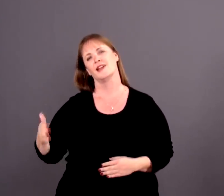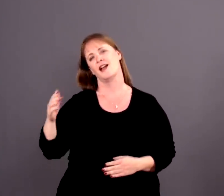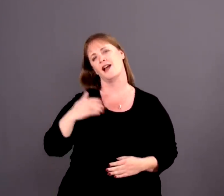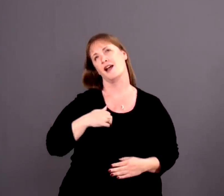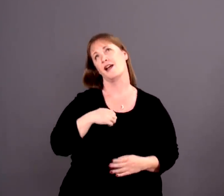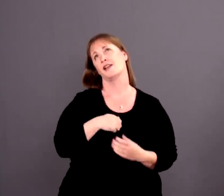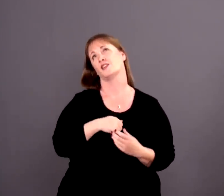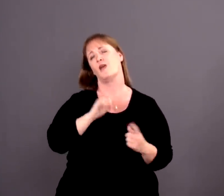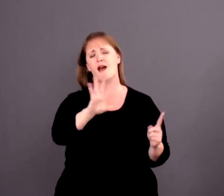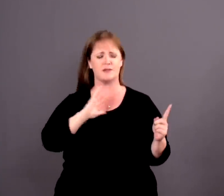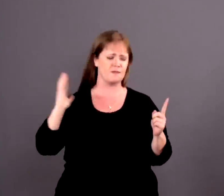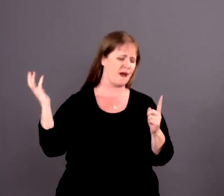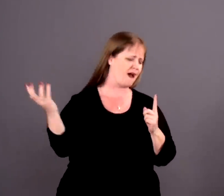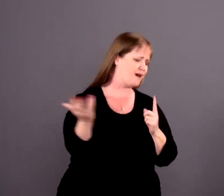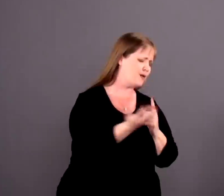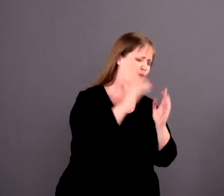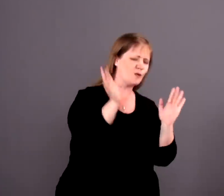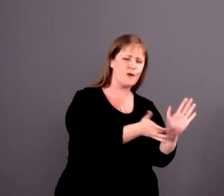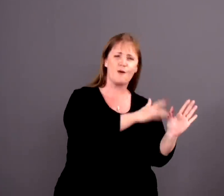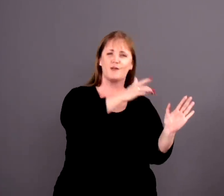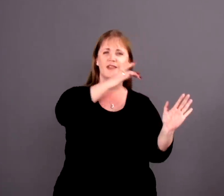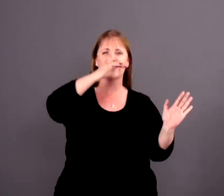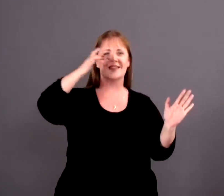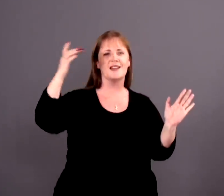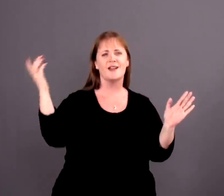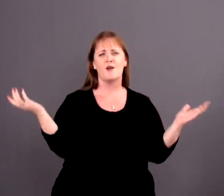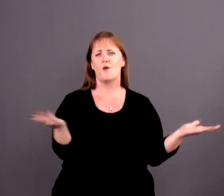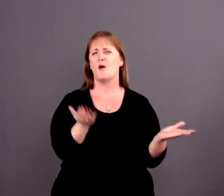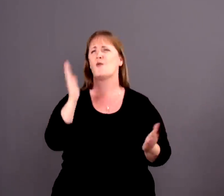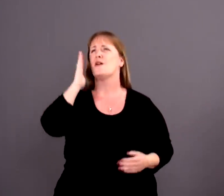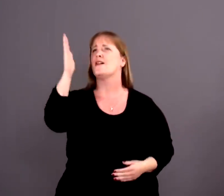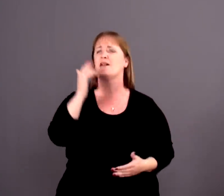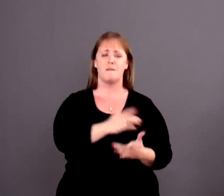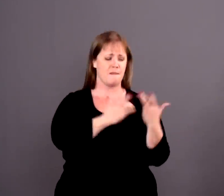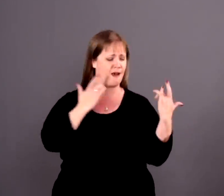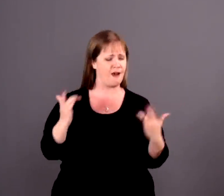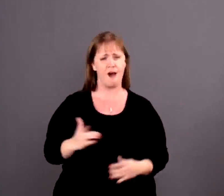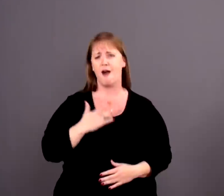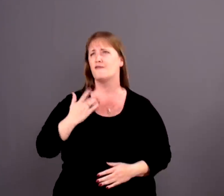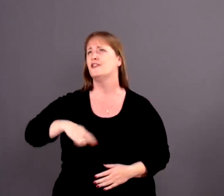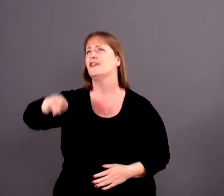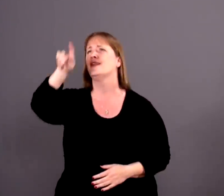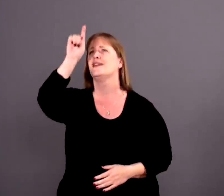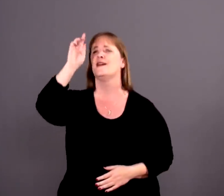Surrounded by your glory What will my heart feel?